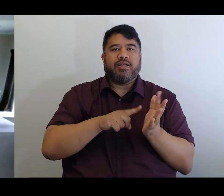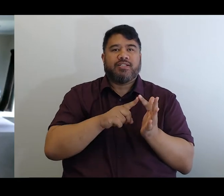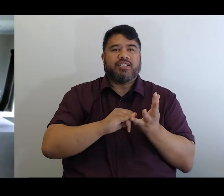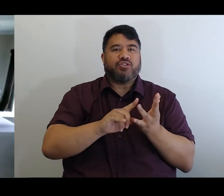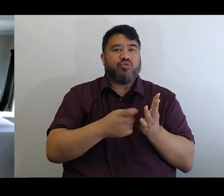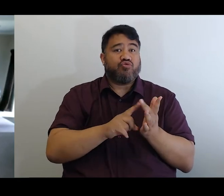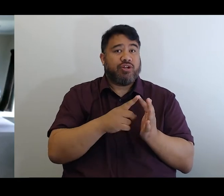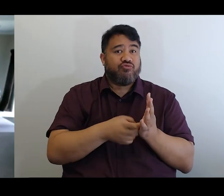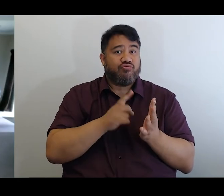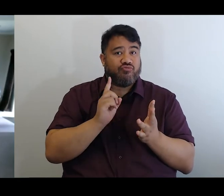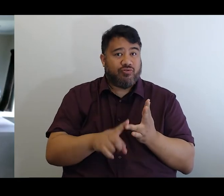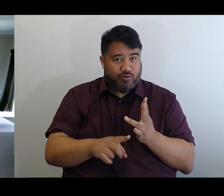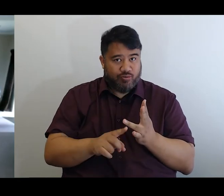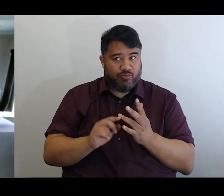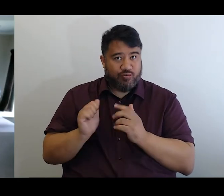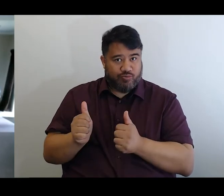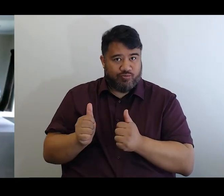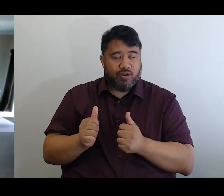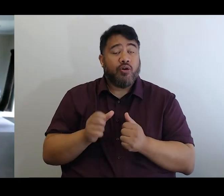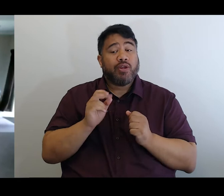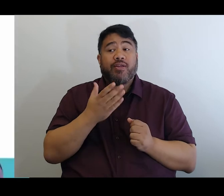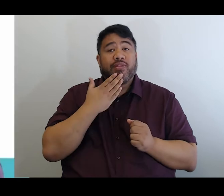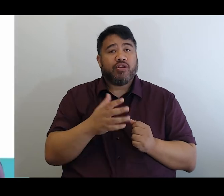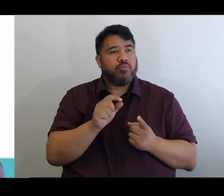Back to you again Prudence, kia ora. Kia ora Peter.